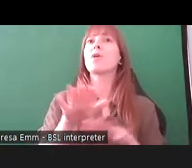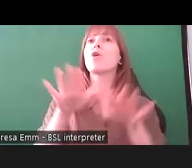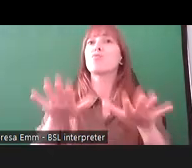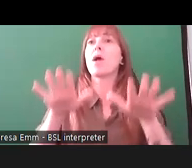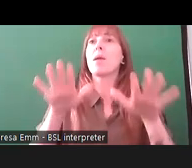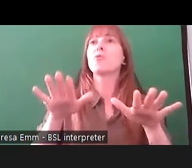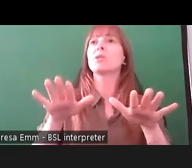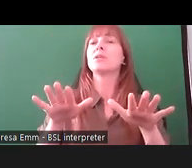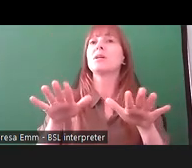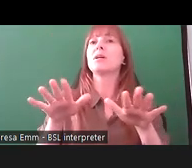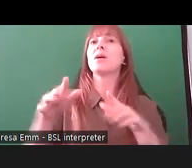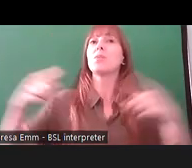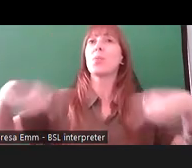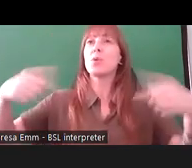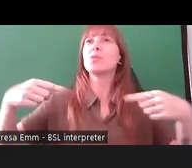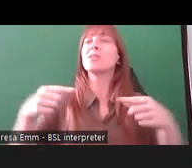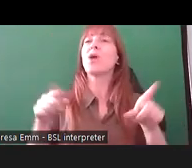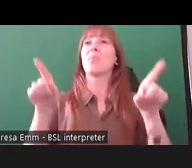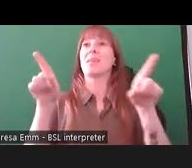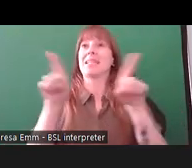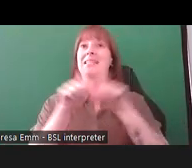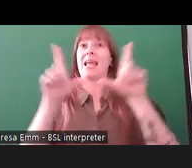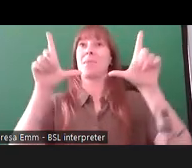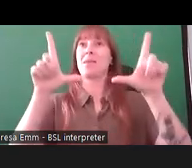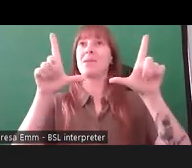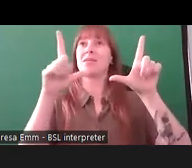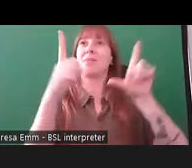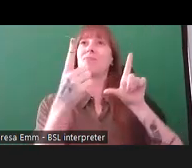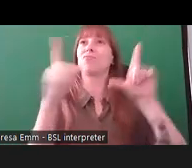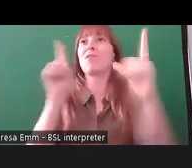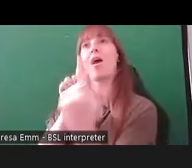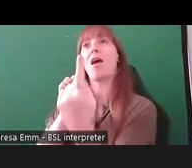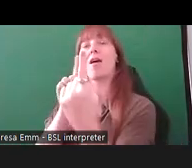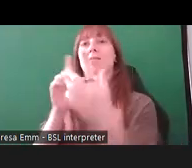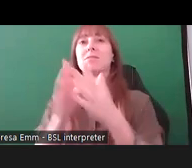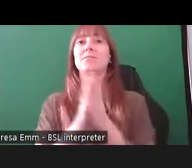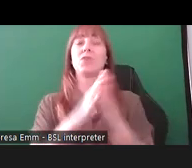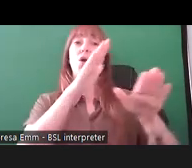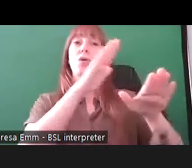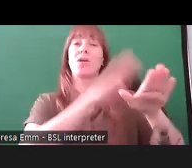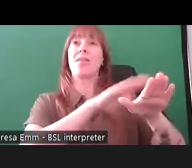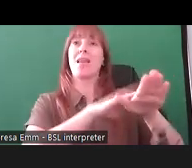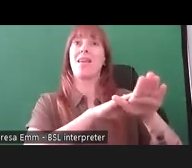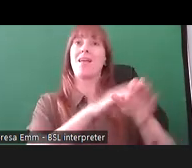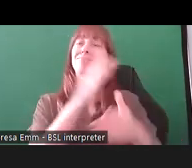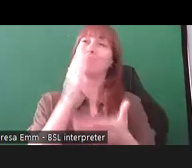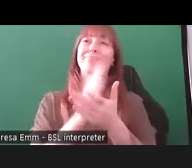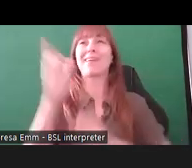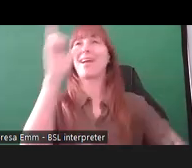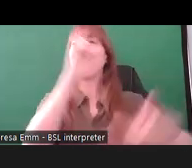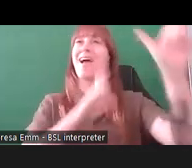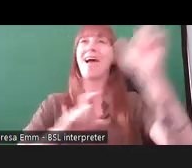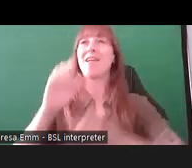section, but in reverse. To the left there is a very colourful banner which is made by Sisters